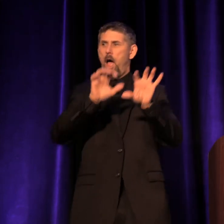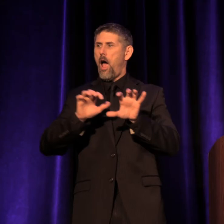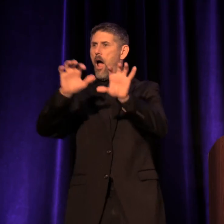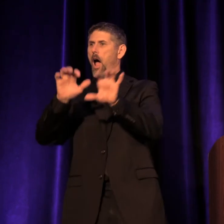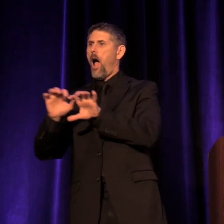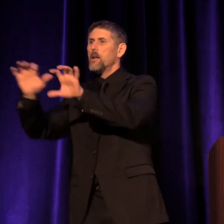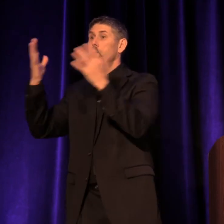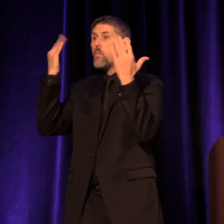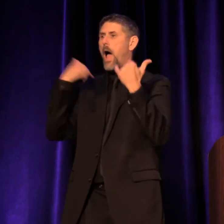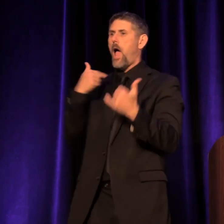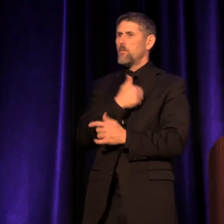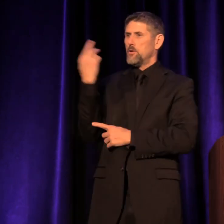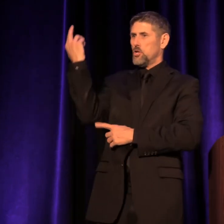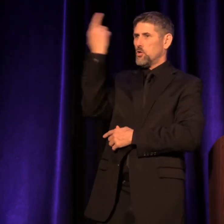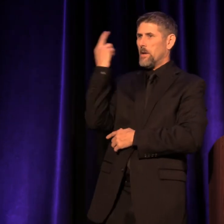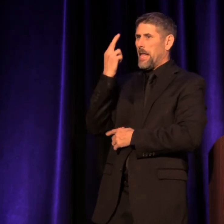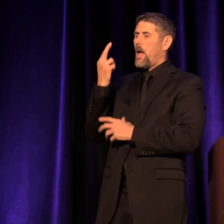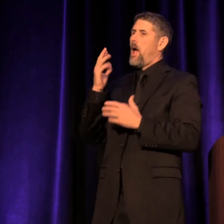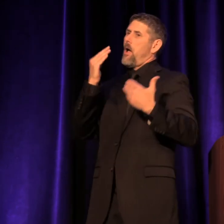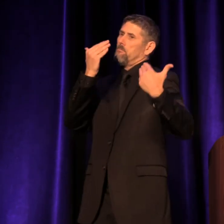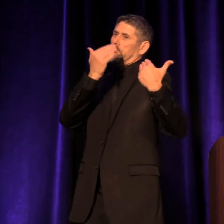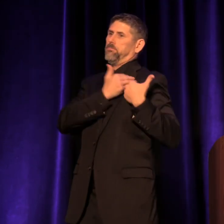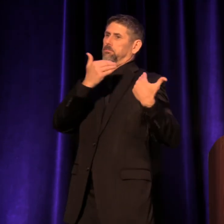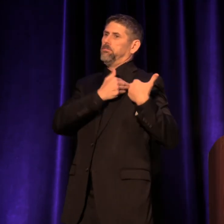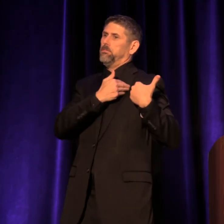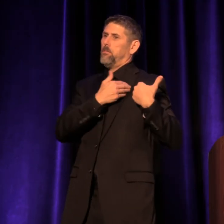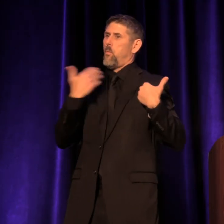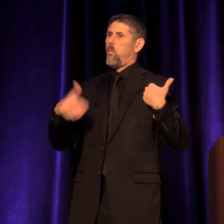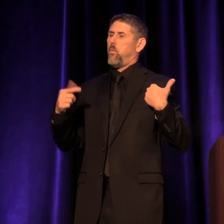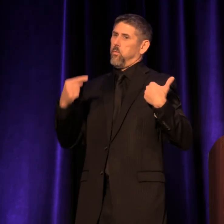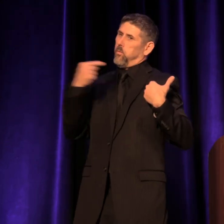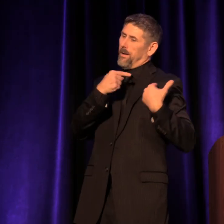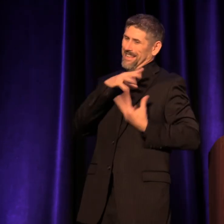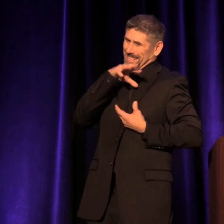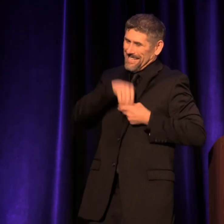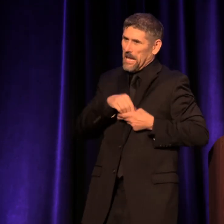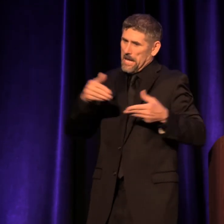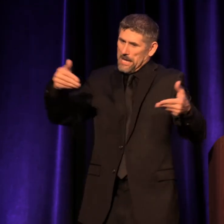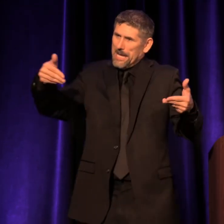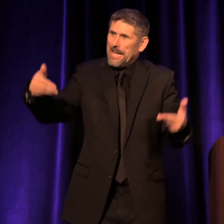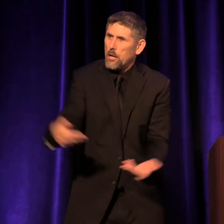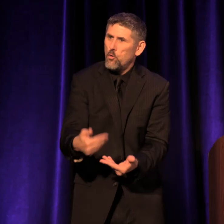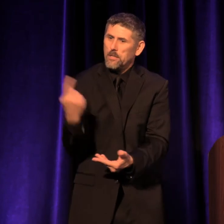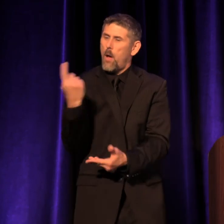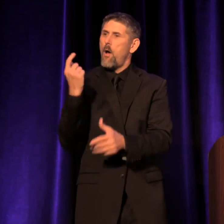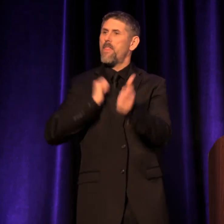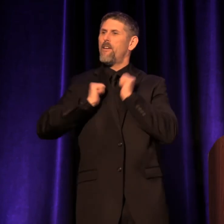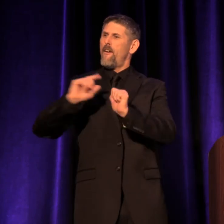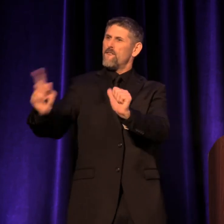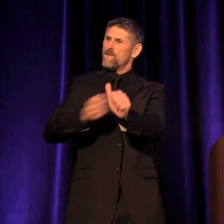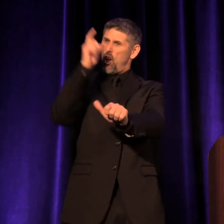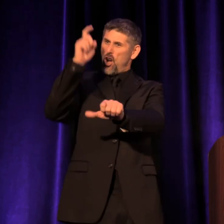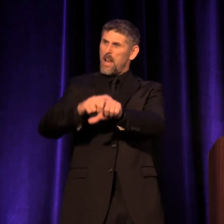because we realize the responsibility inherent in introducing someone to theater for the first time.